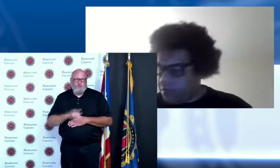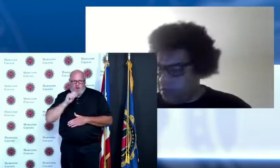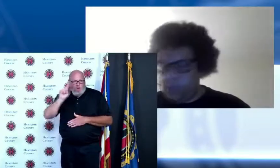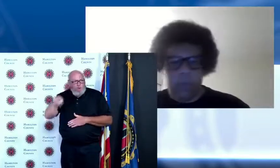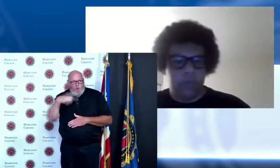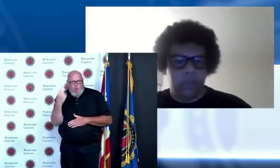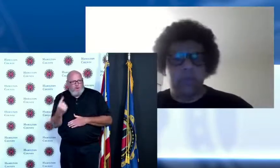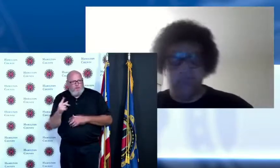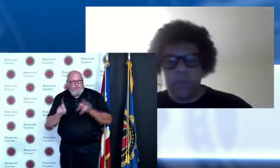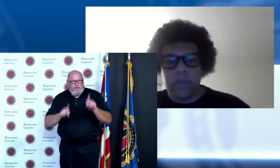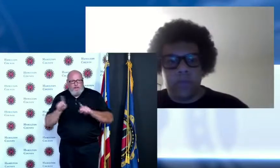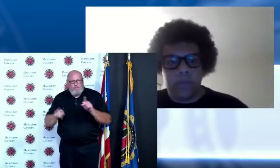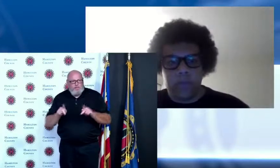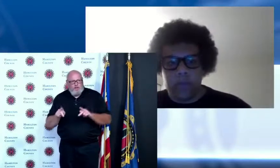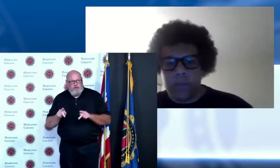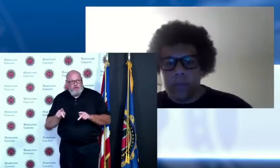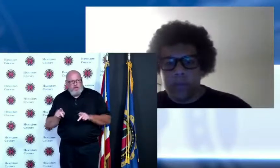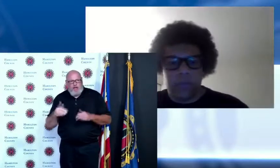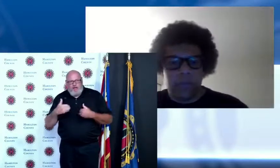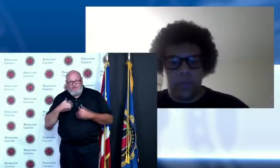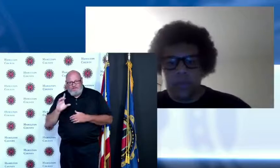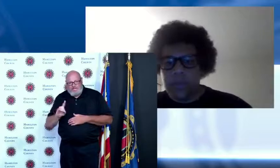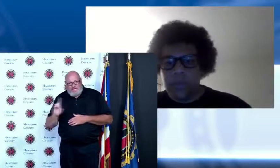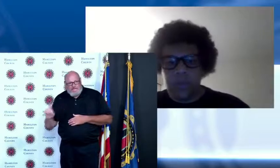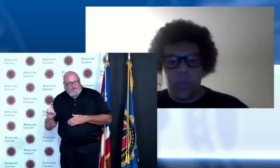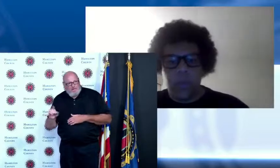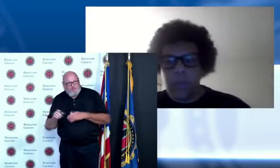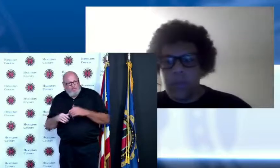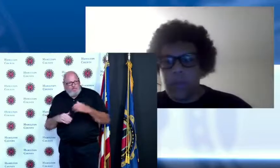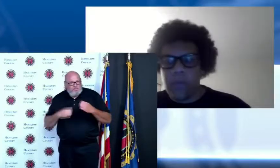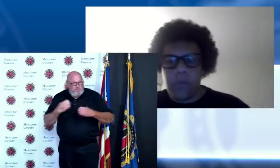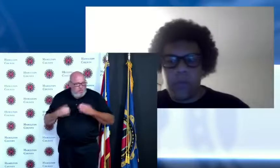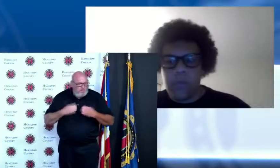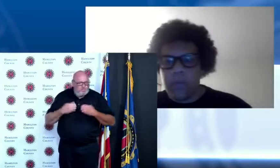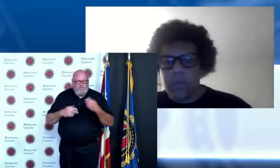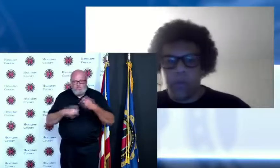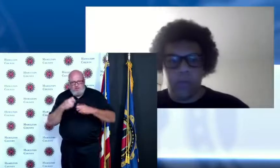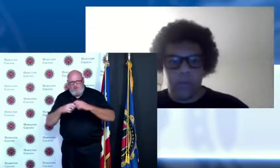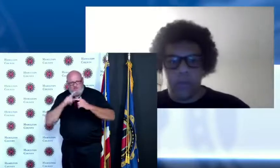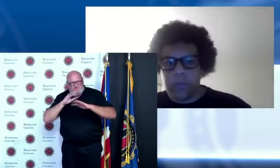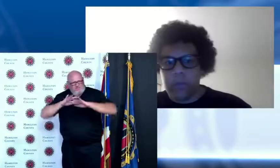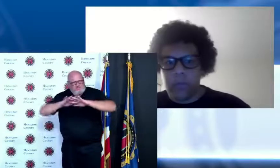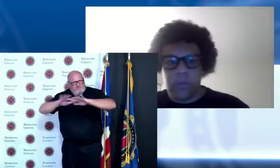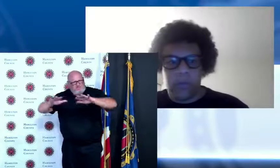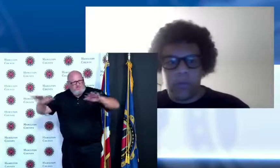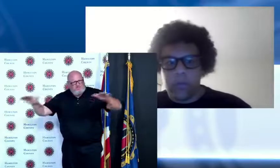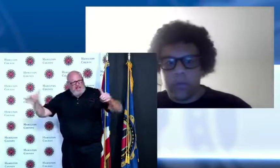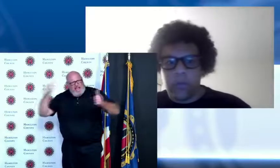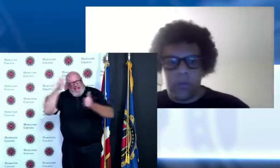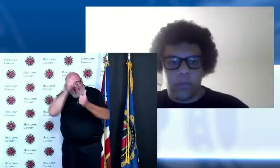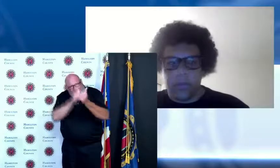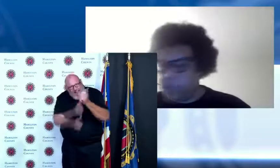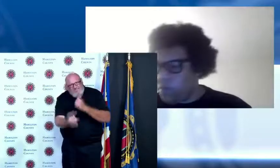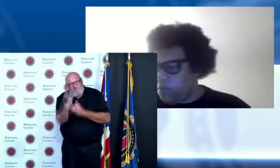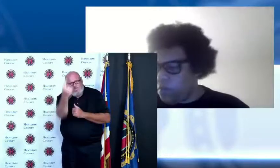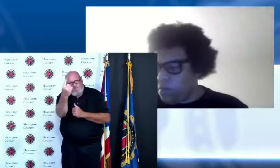right kids are struggling parents are struggling everybody's had this common experience and common